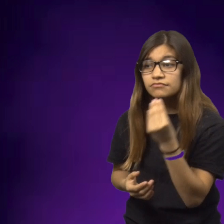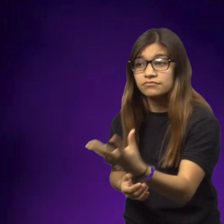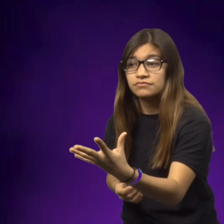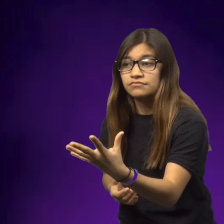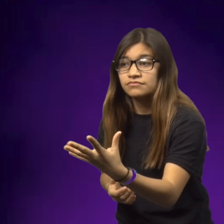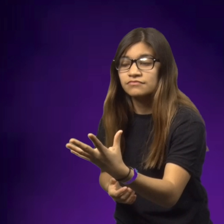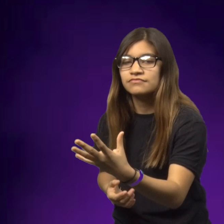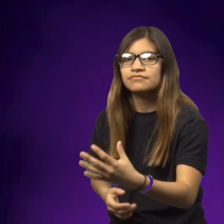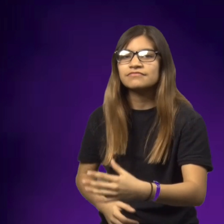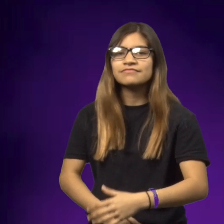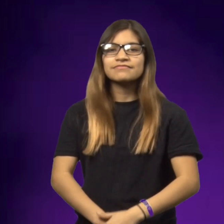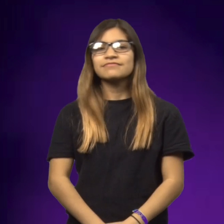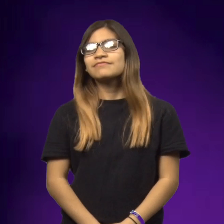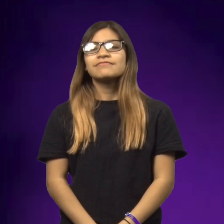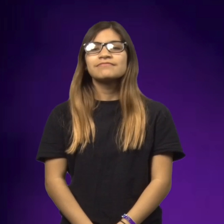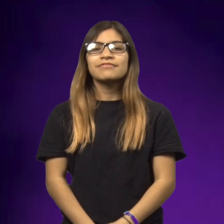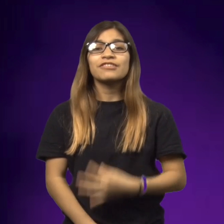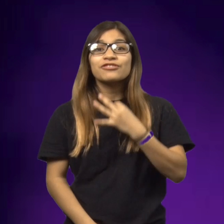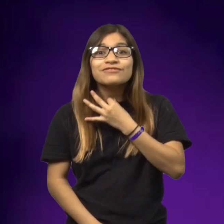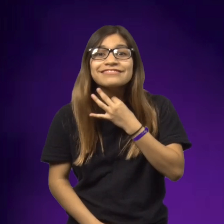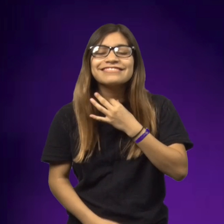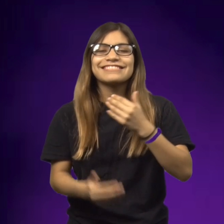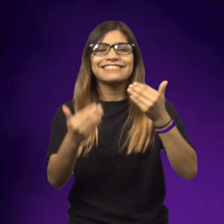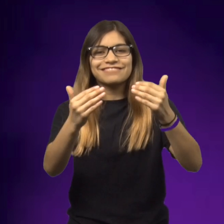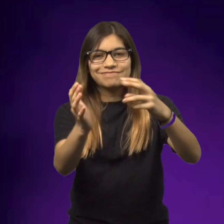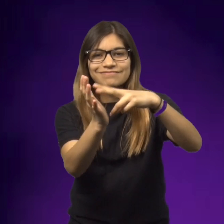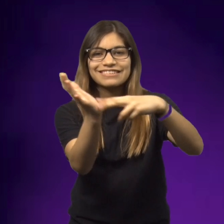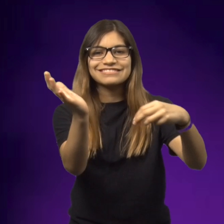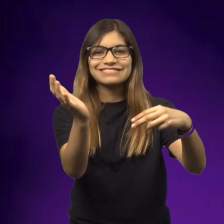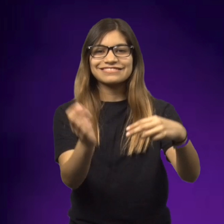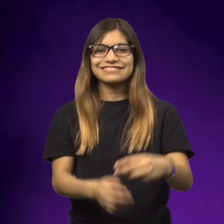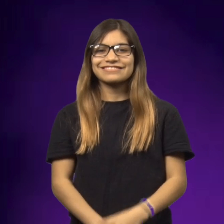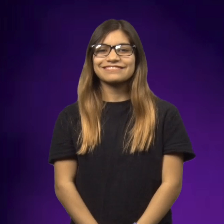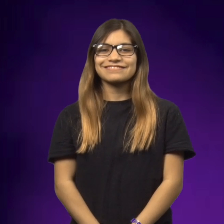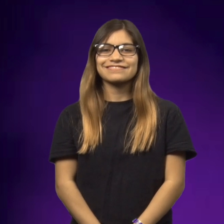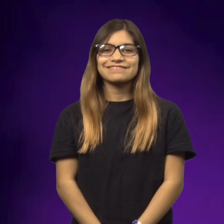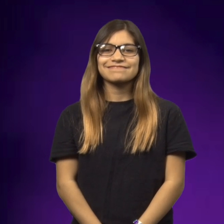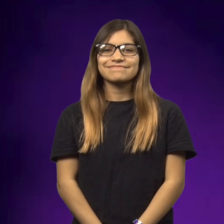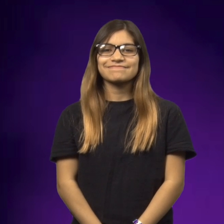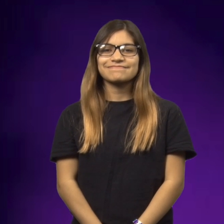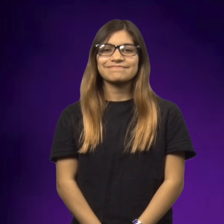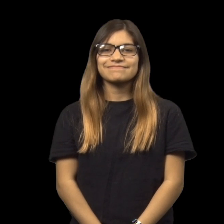And her Dad said, okay, I'll tell you. If you're curious to know what happens, go ahead and read.